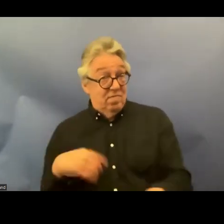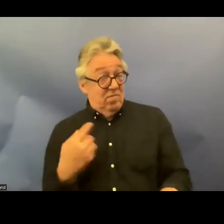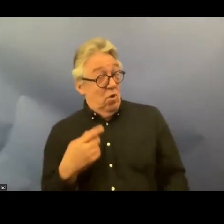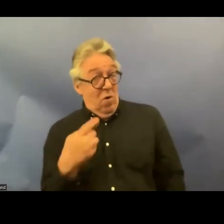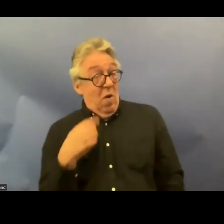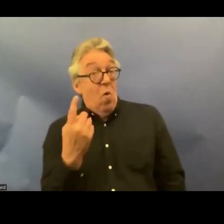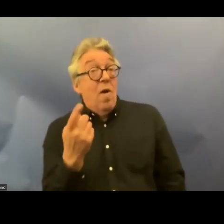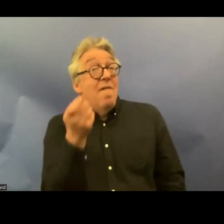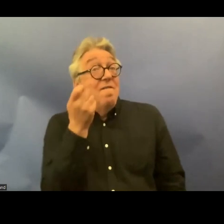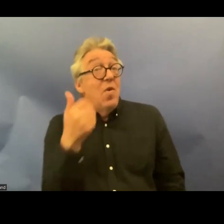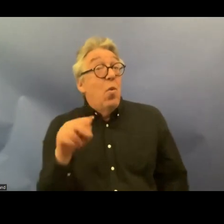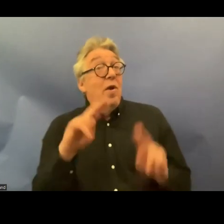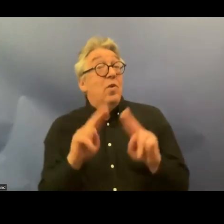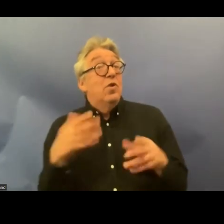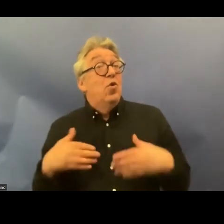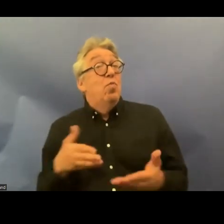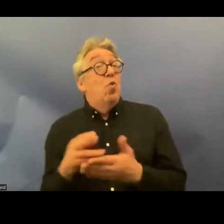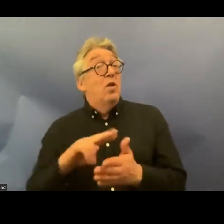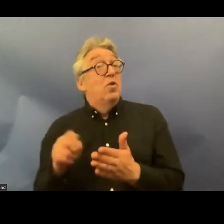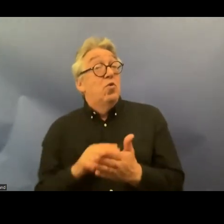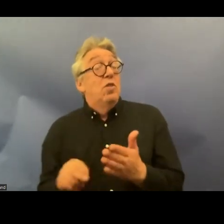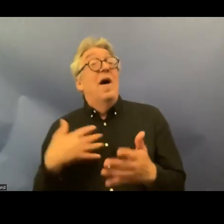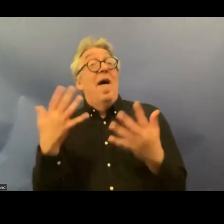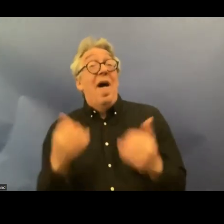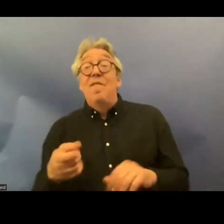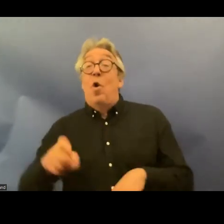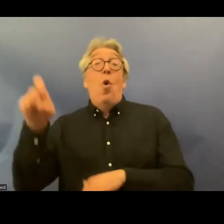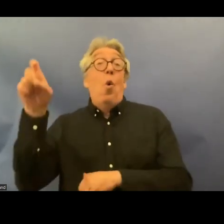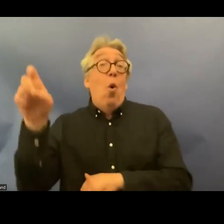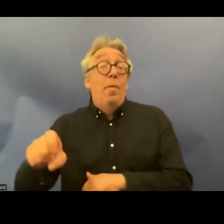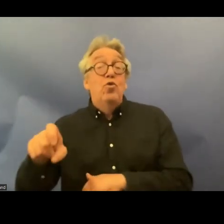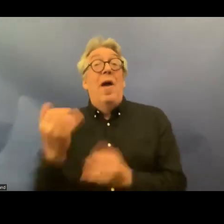human rights treaties that have mandatory independent